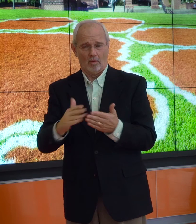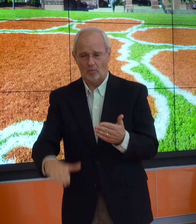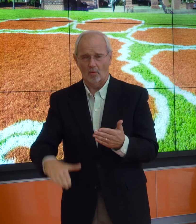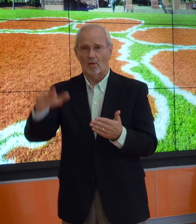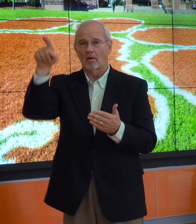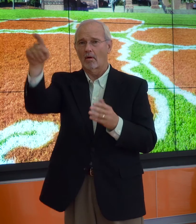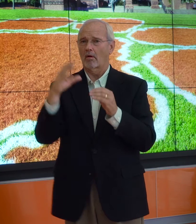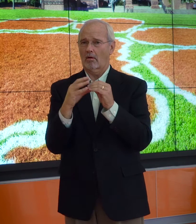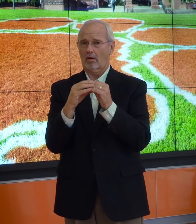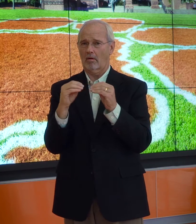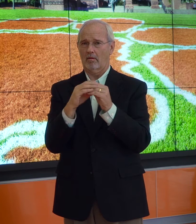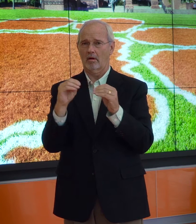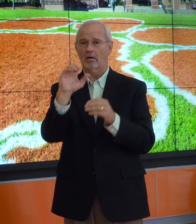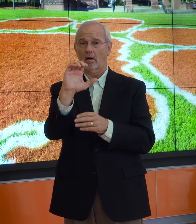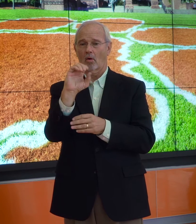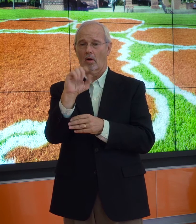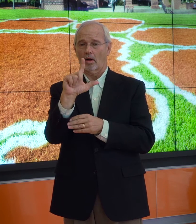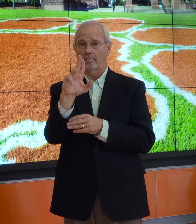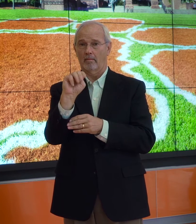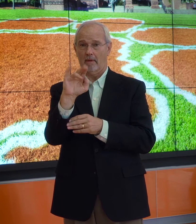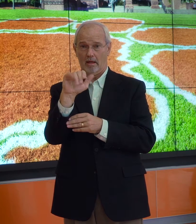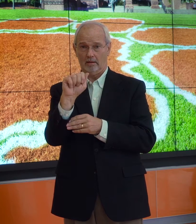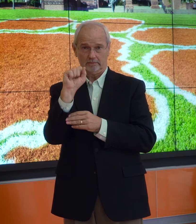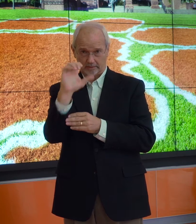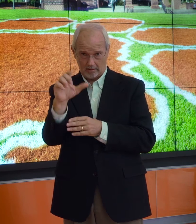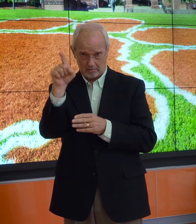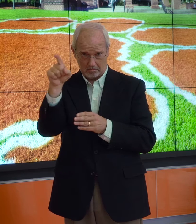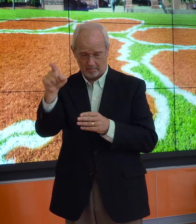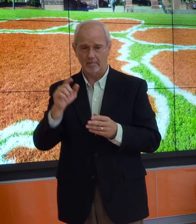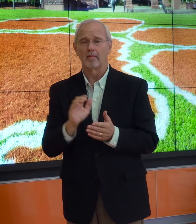I was born and raised in Columbia, SC.